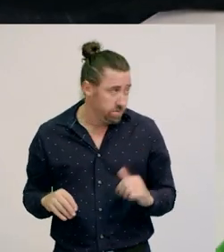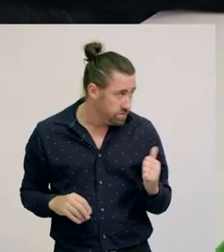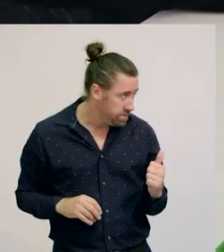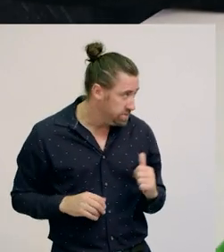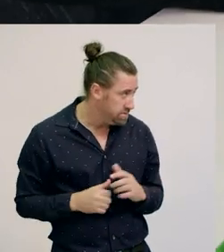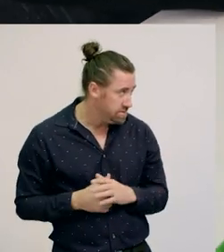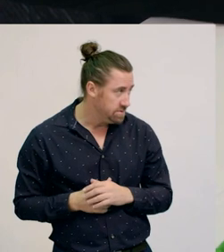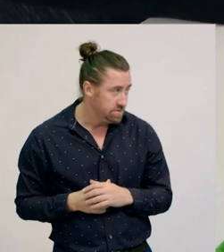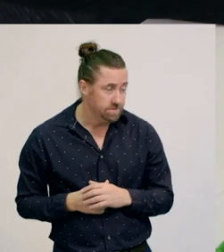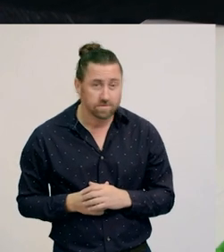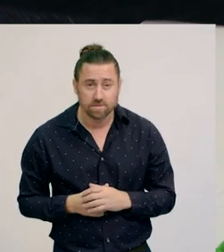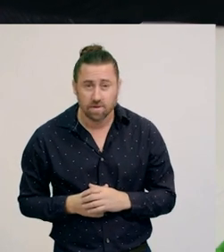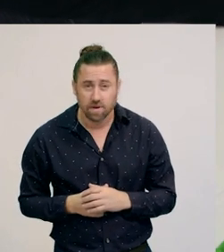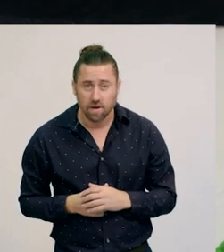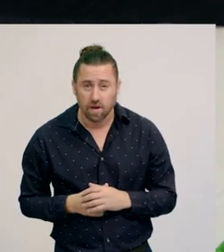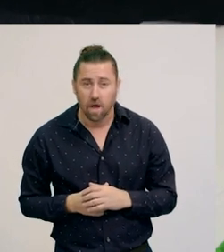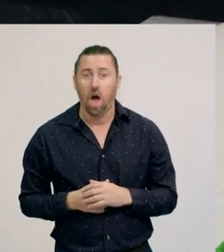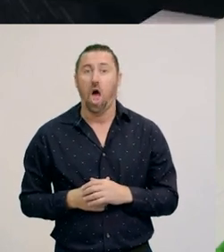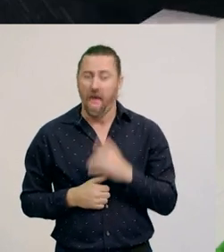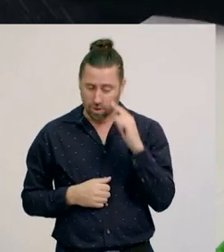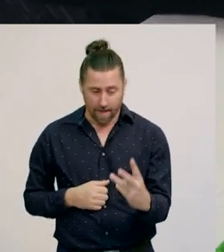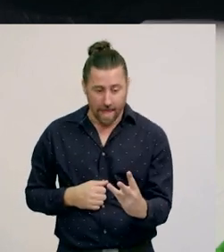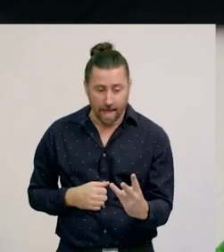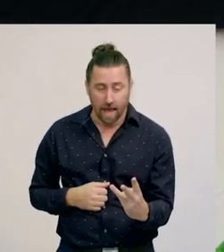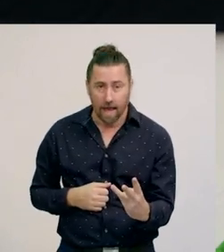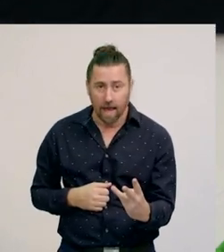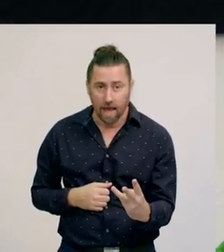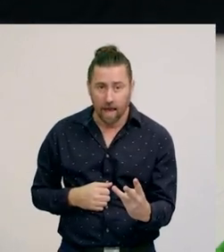I can see straightaway a group of three, and some more.